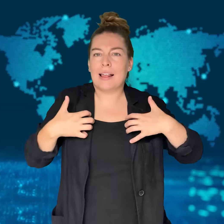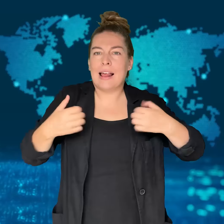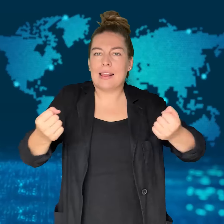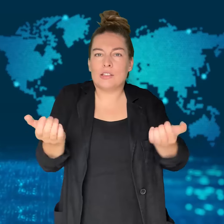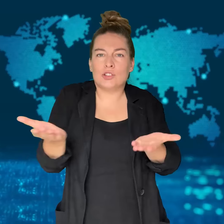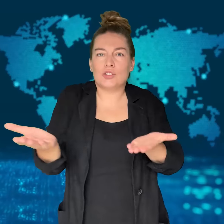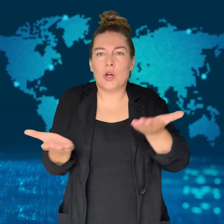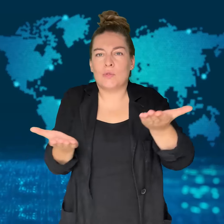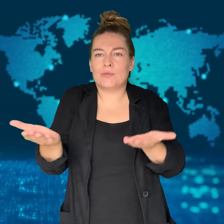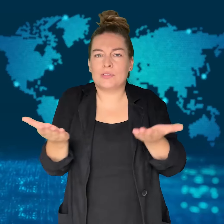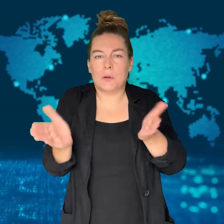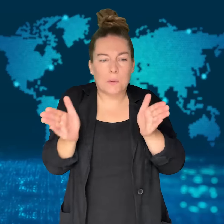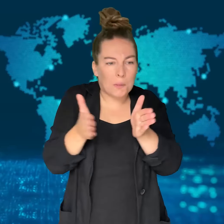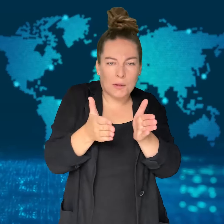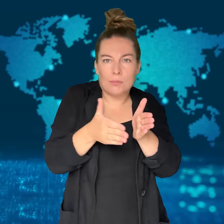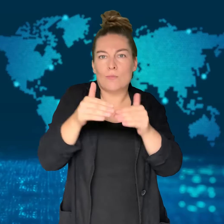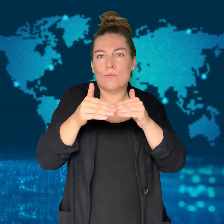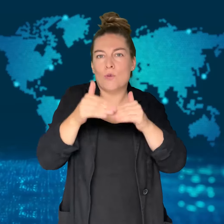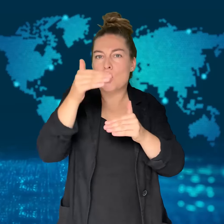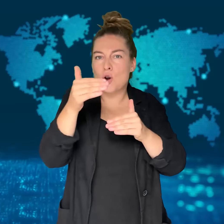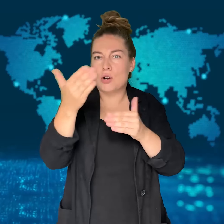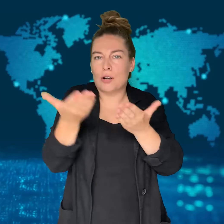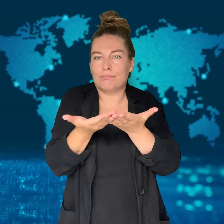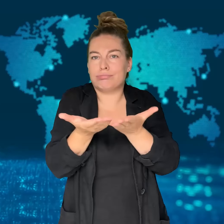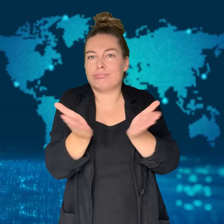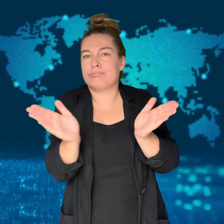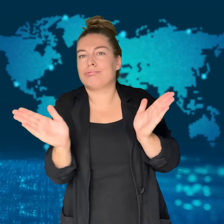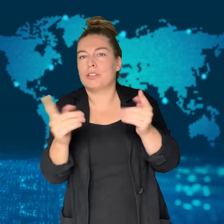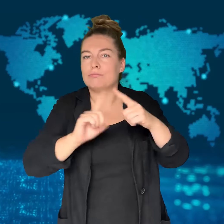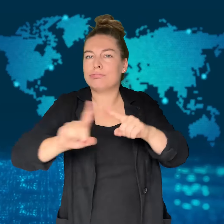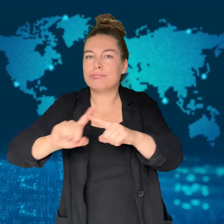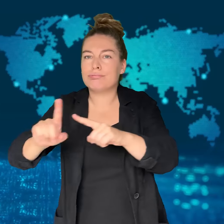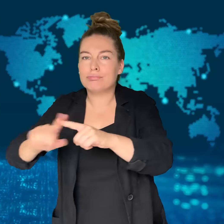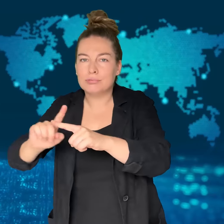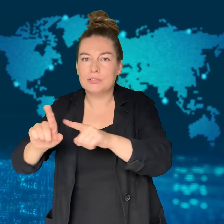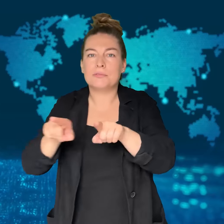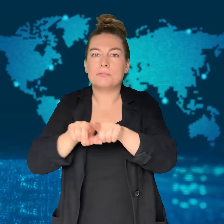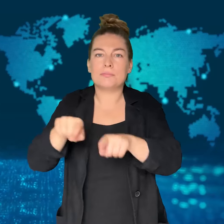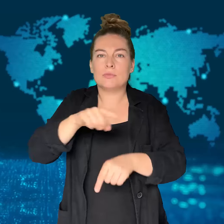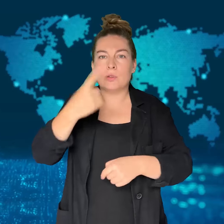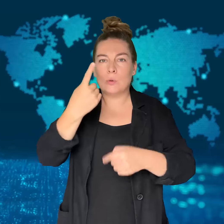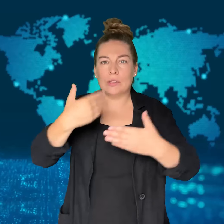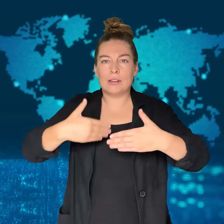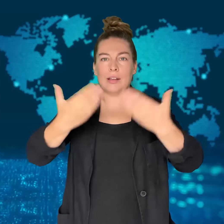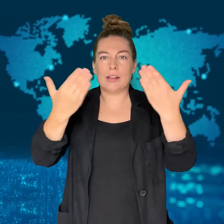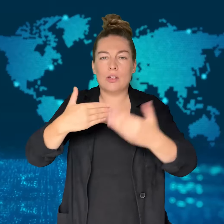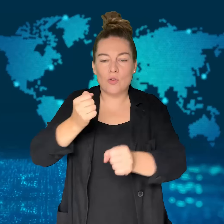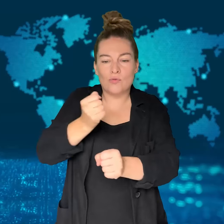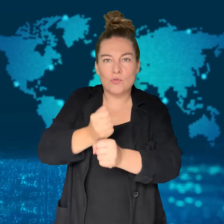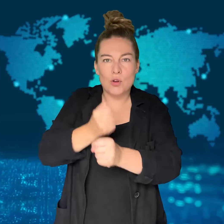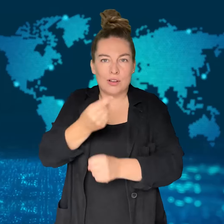lower Bangkok's public transportation fares, expand healthcare coverage,